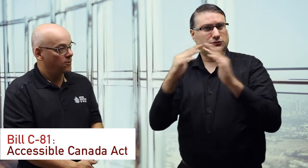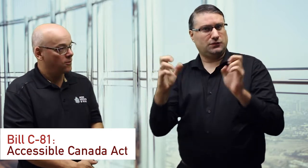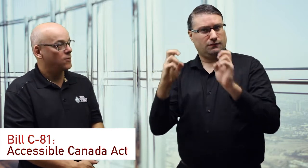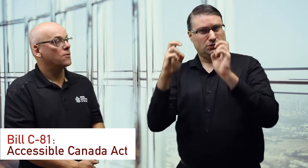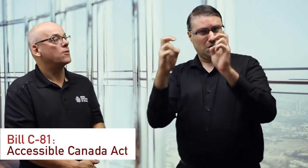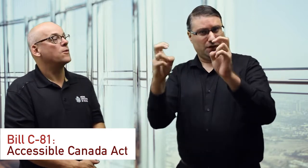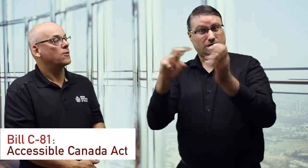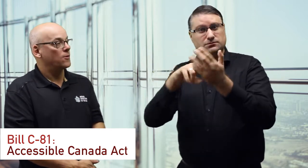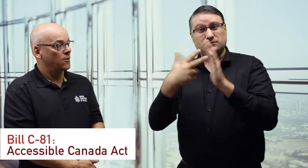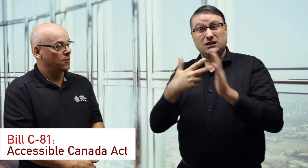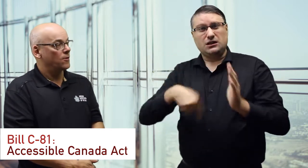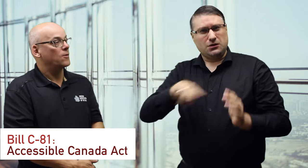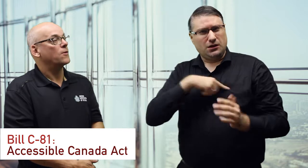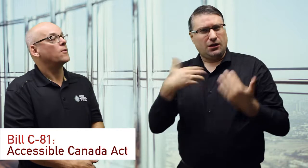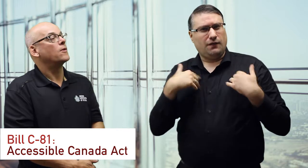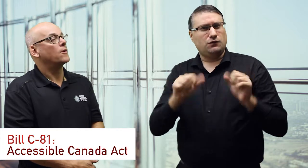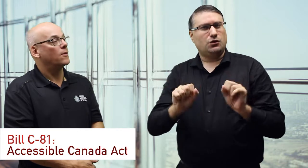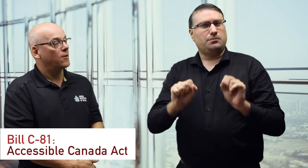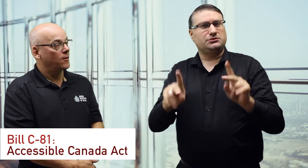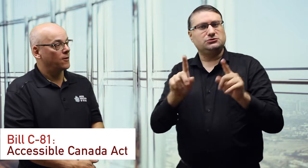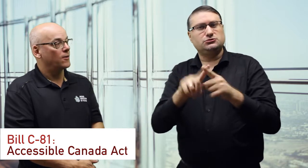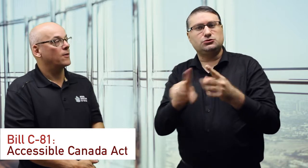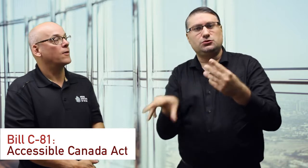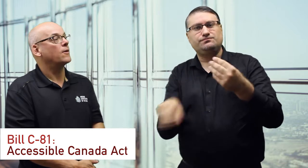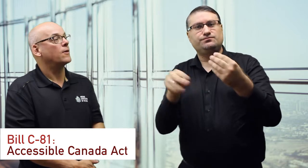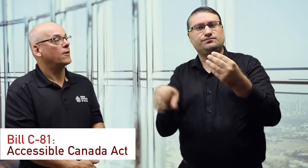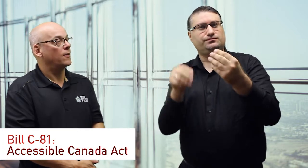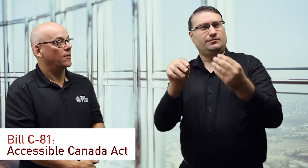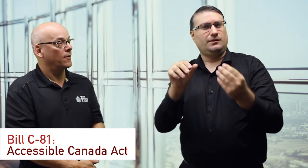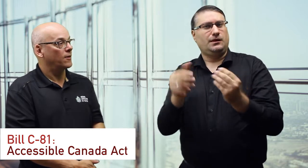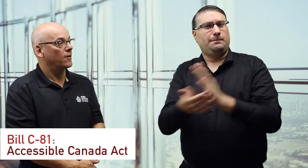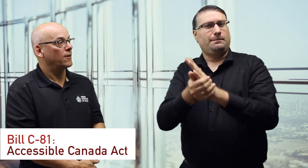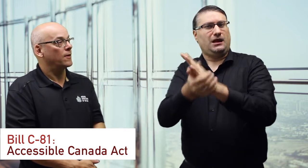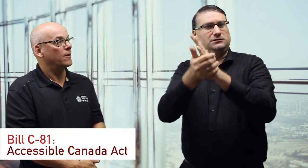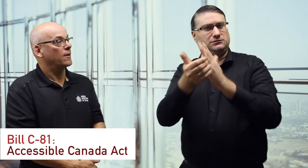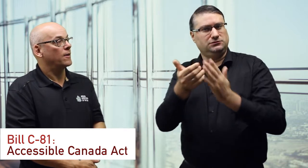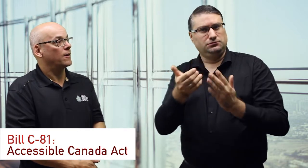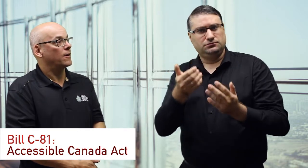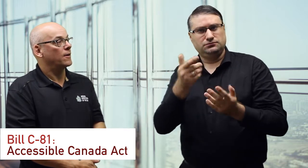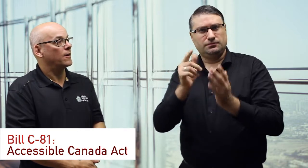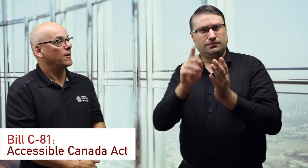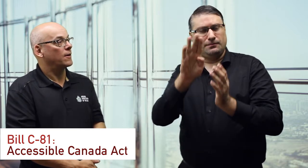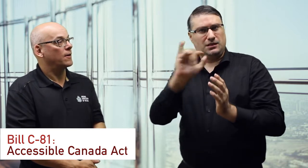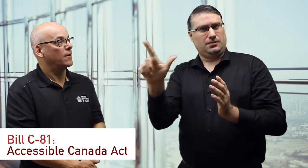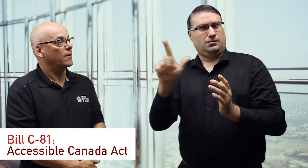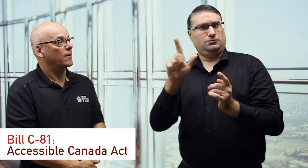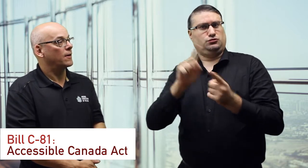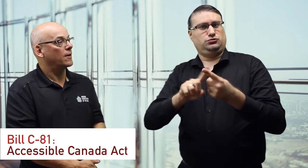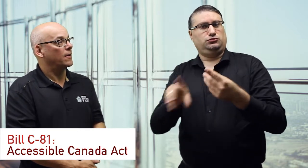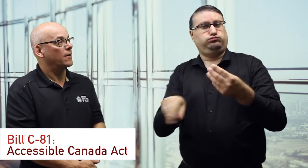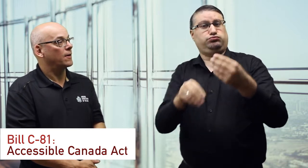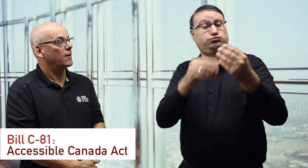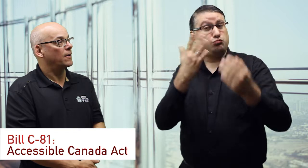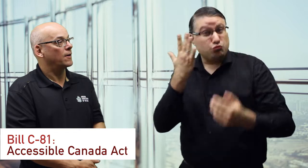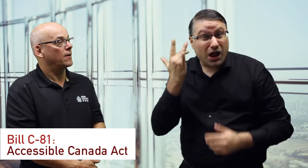House of Commons. So we have opportunities to add more amendments to the bill.